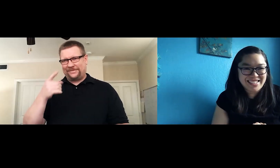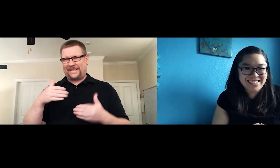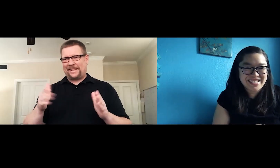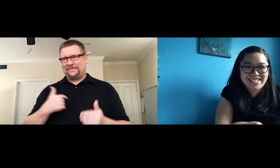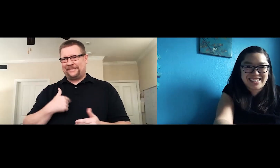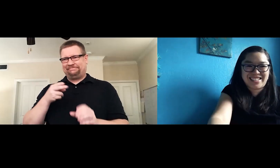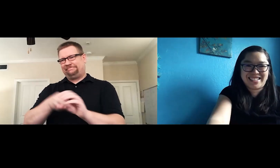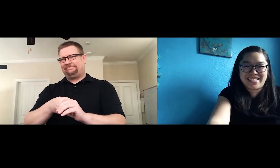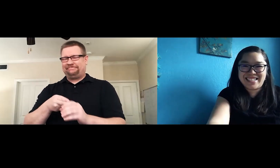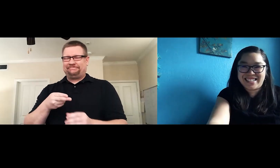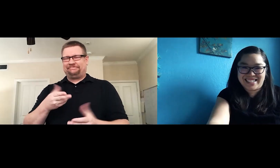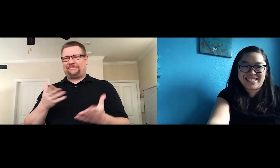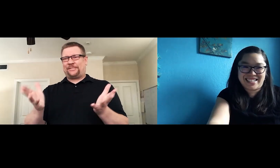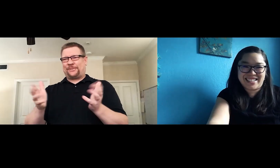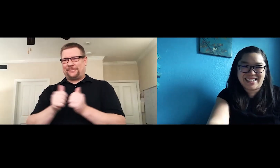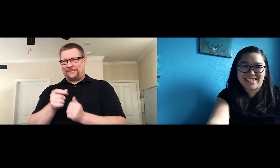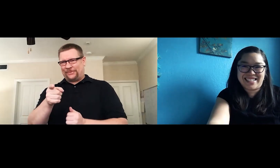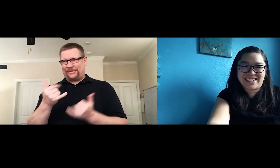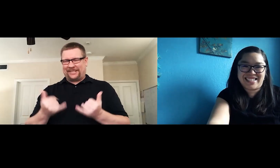Thank you for allowing me to be here and visit with you today.